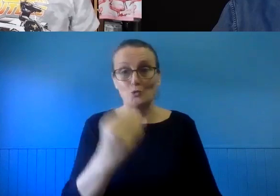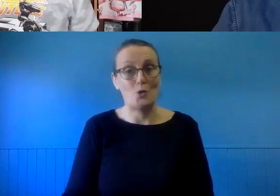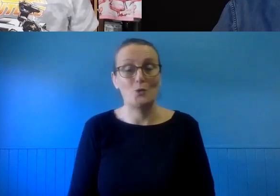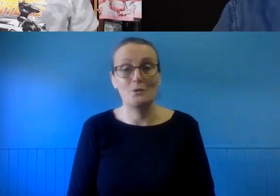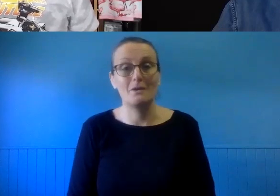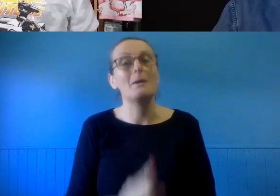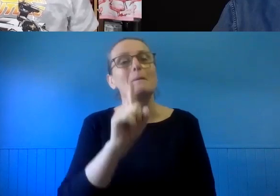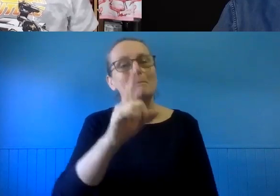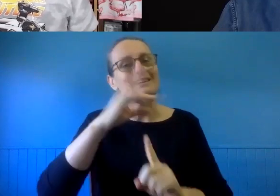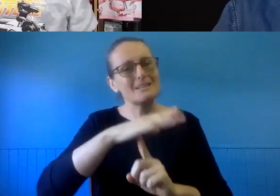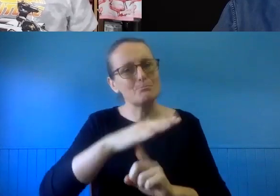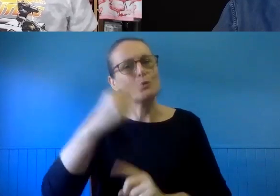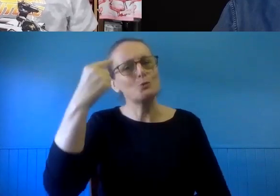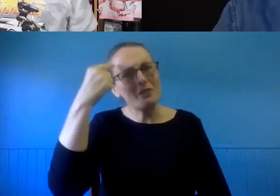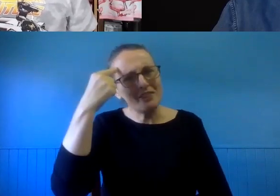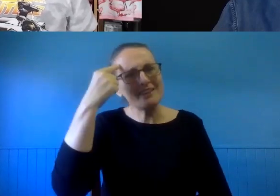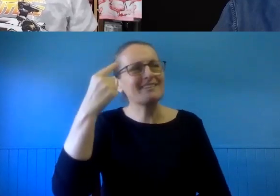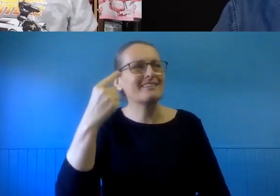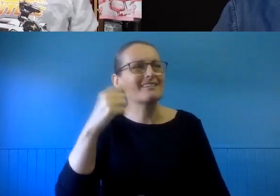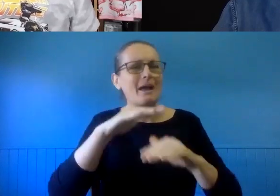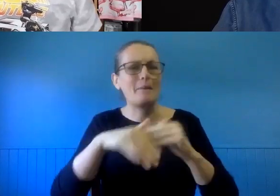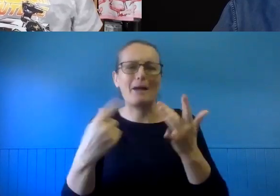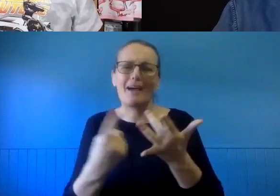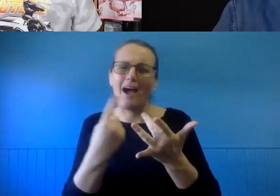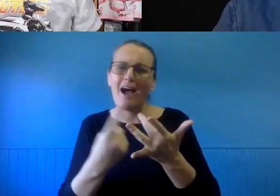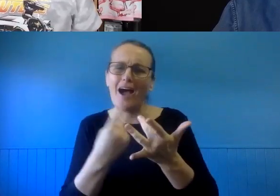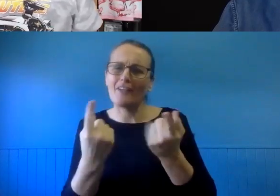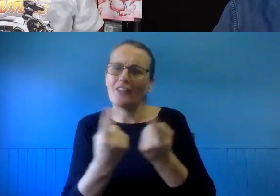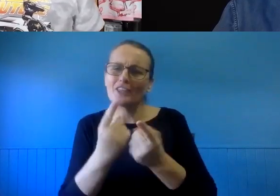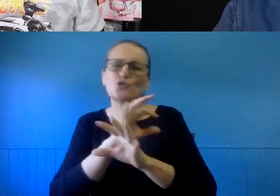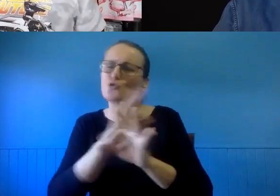important to consider other types of considerations, non-legal considerations.